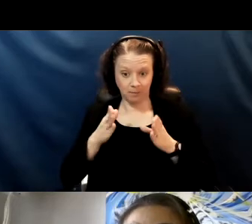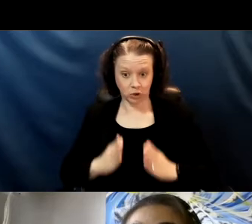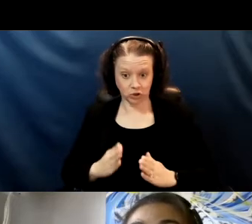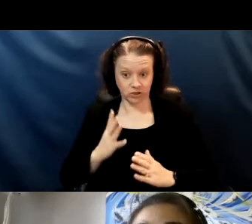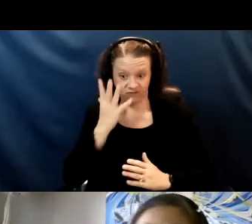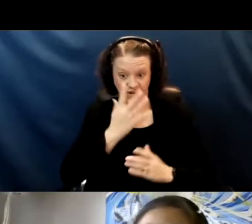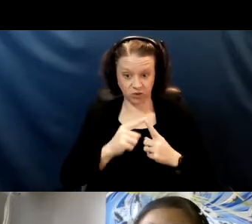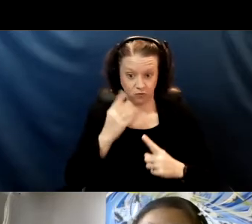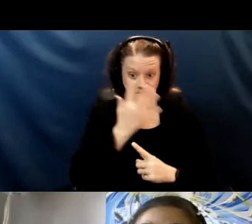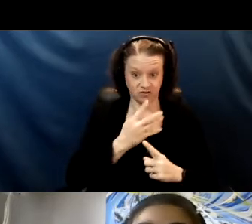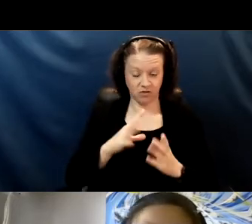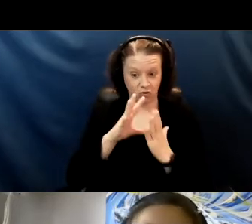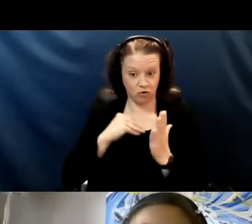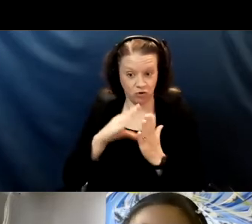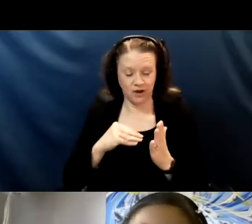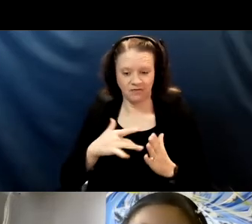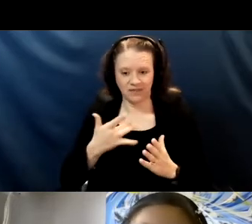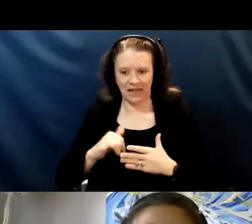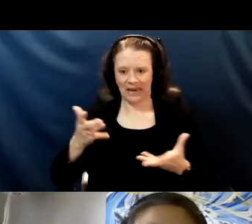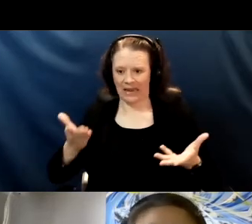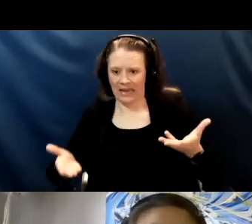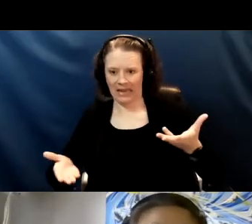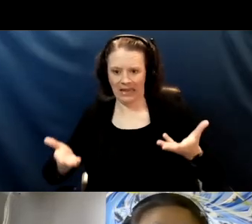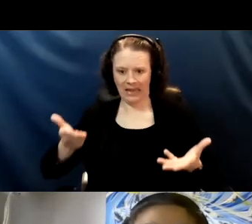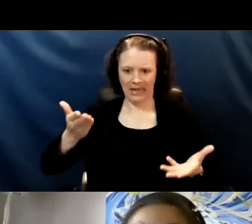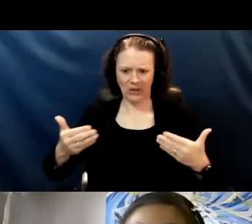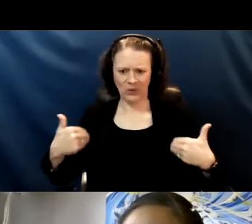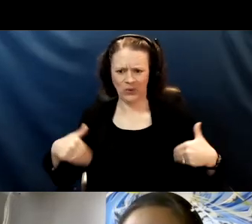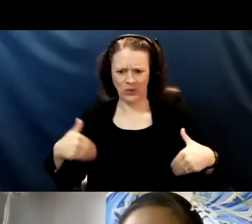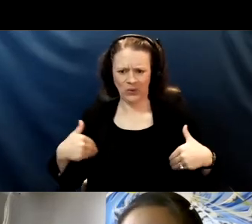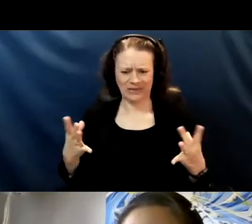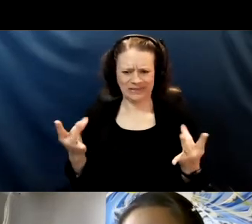like weighing things on a scale because we are all continuing